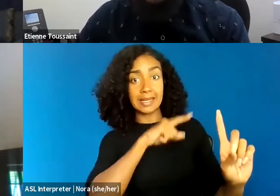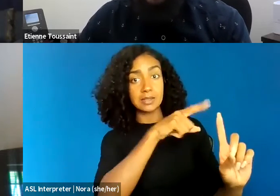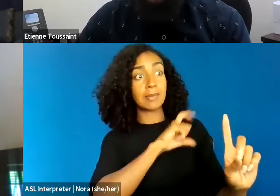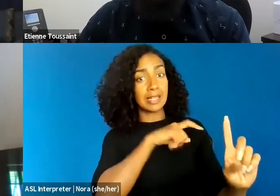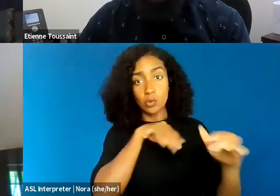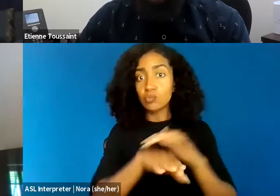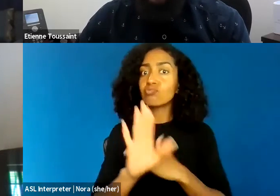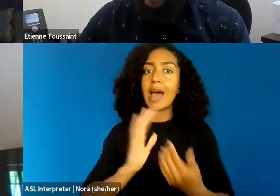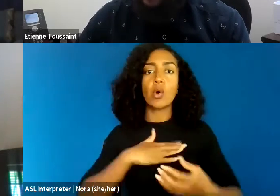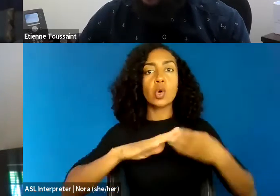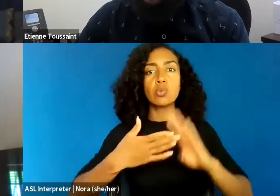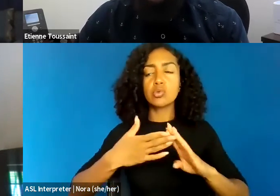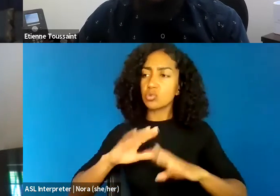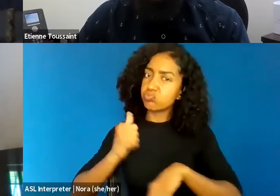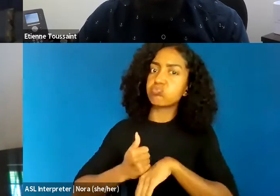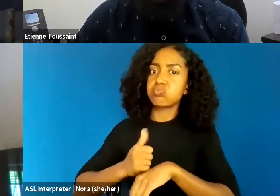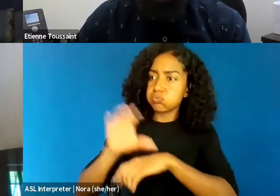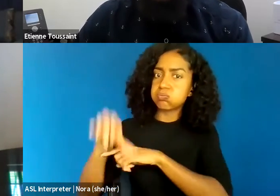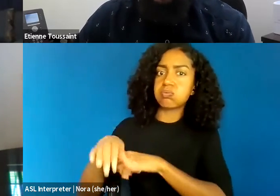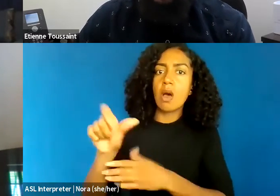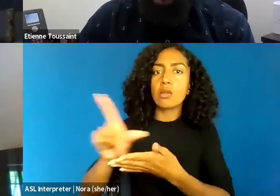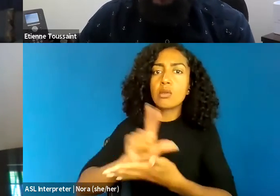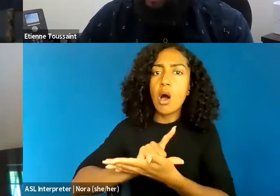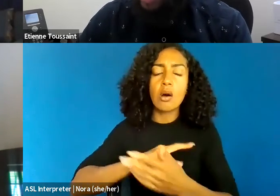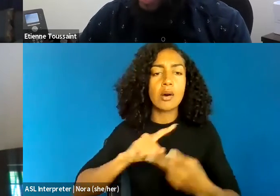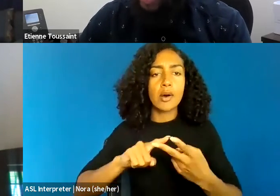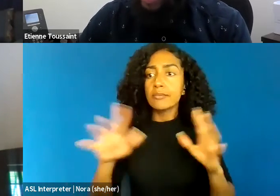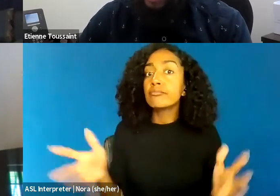to promote peace, to further "civility",